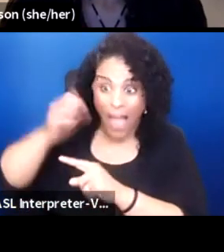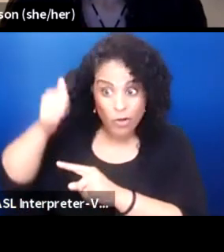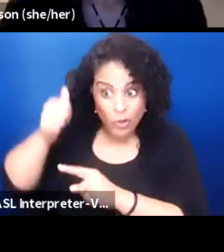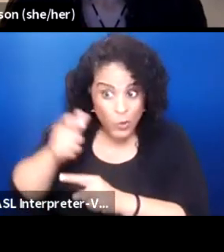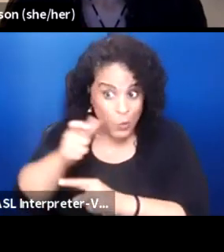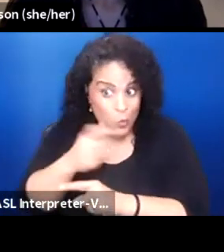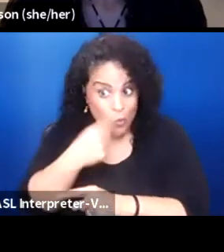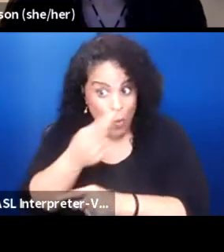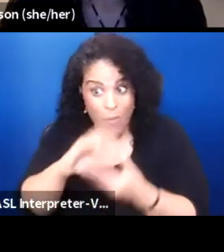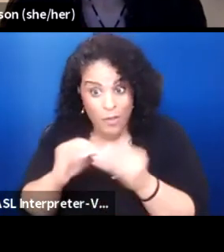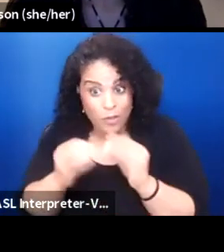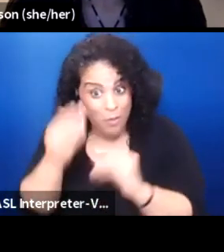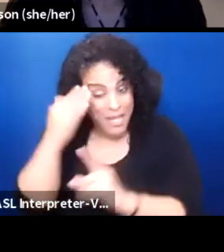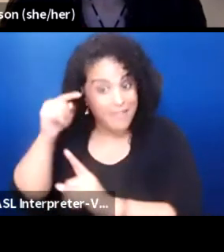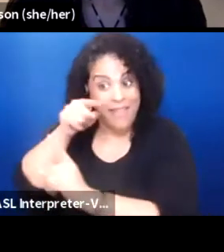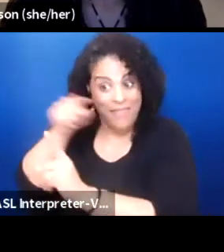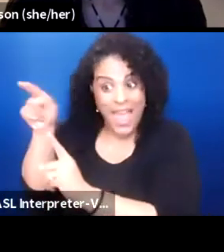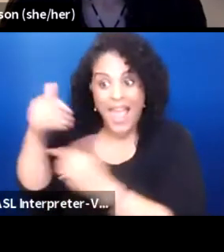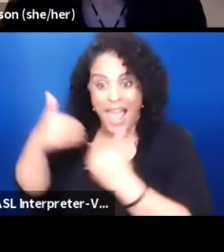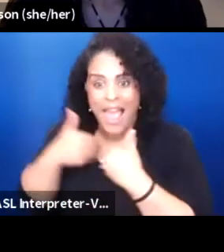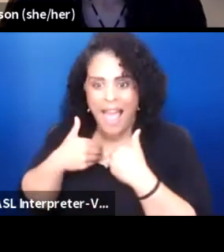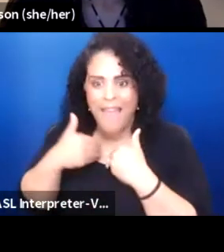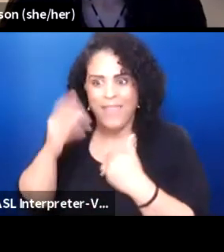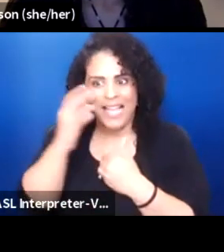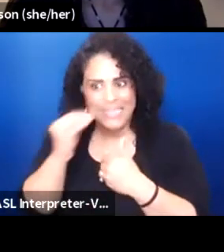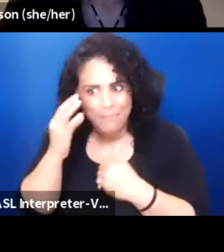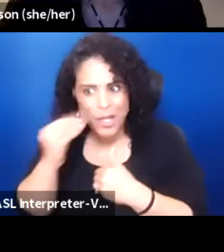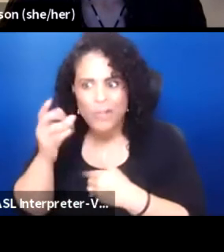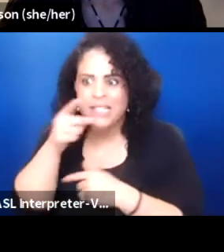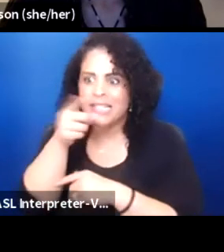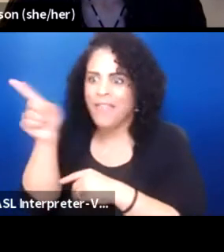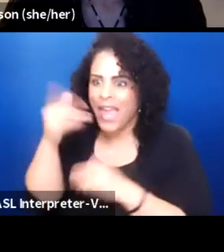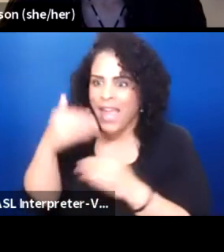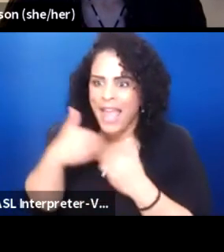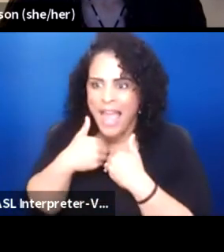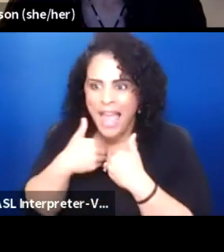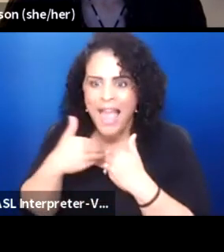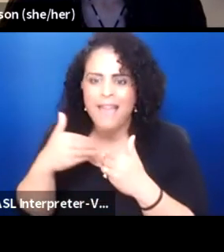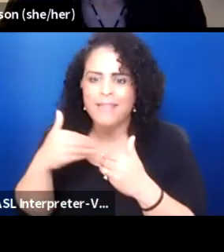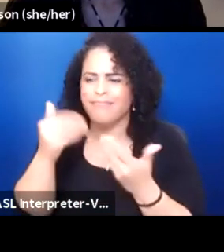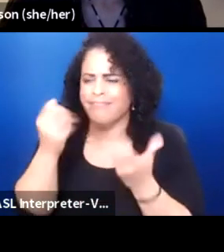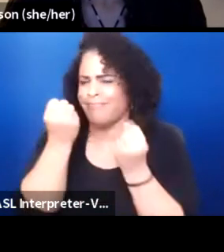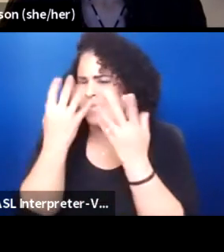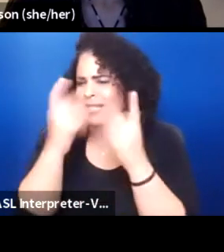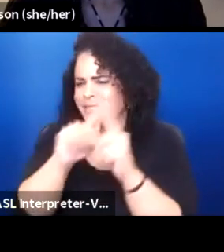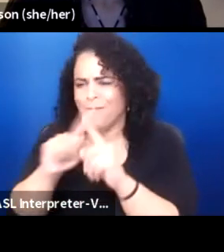because they had the experience and they have the all kinds of reasons that they would be the ones.